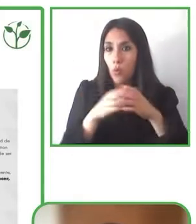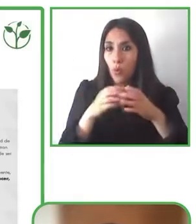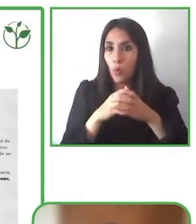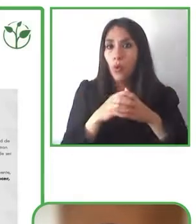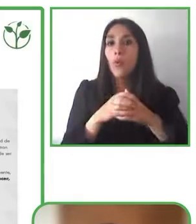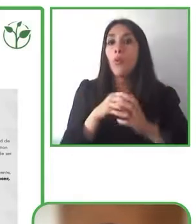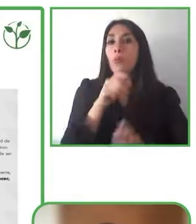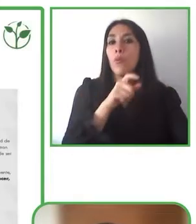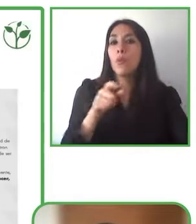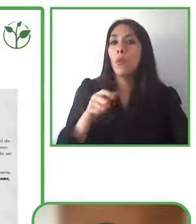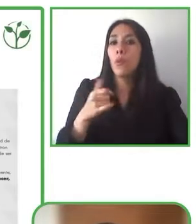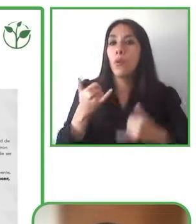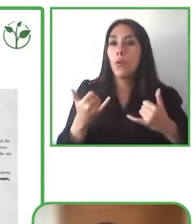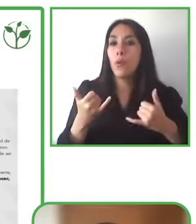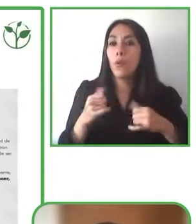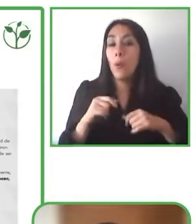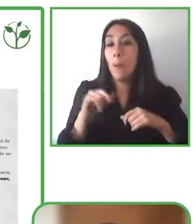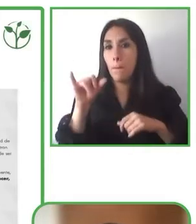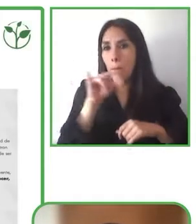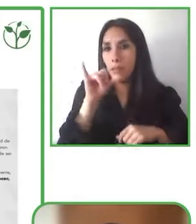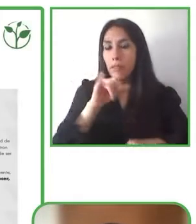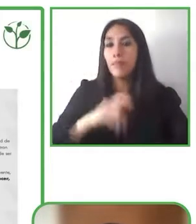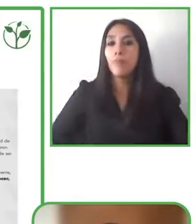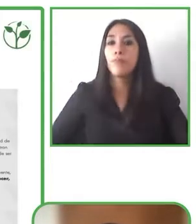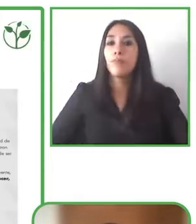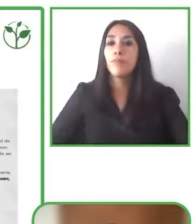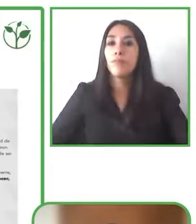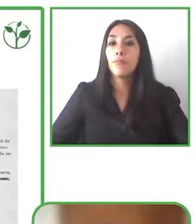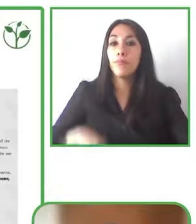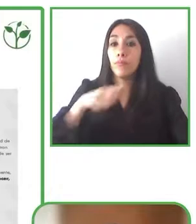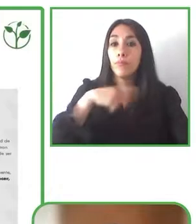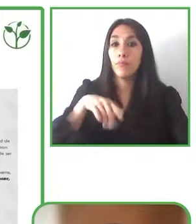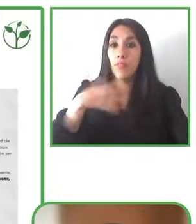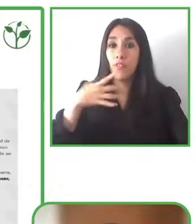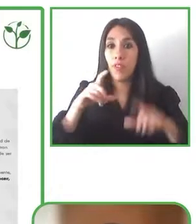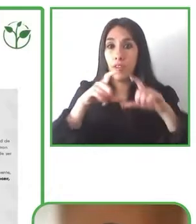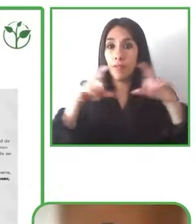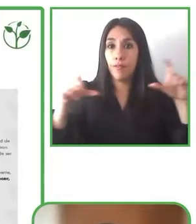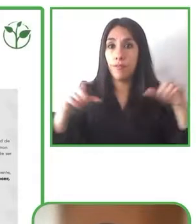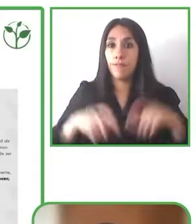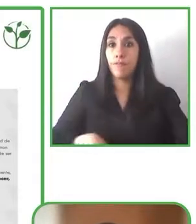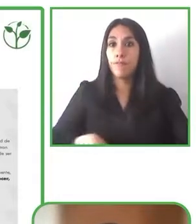in which it's our main concern the best of the